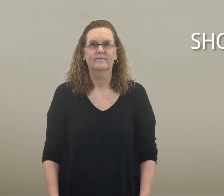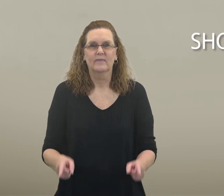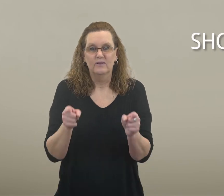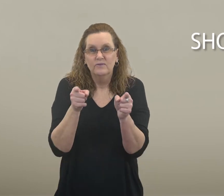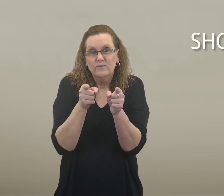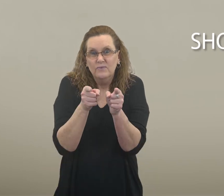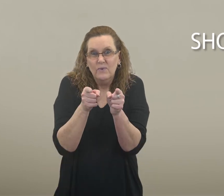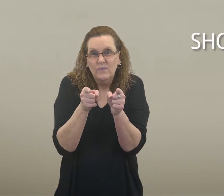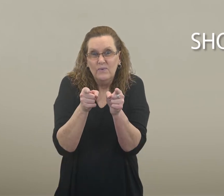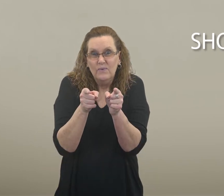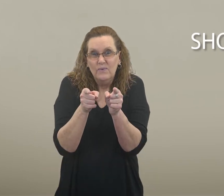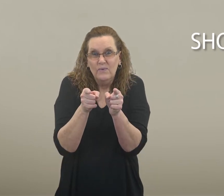short